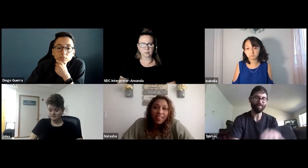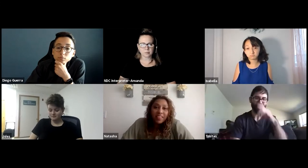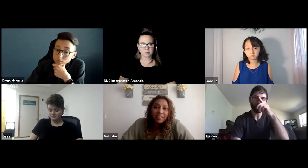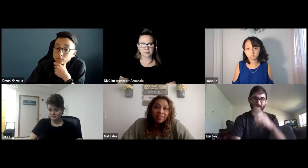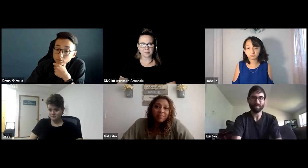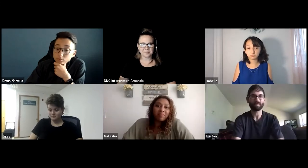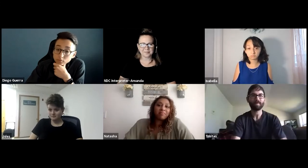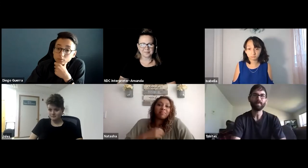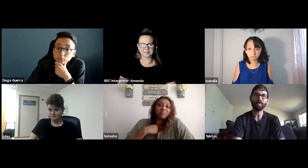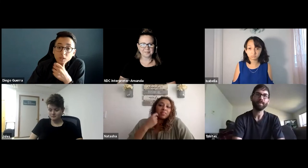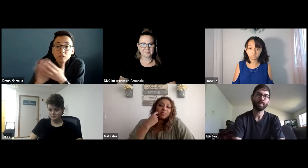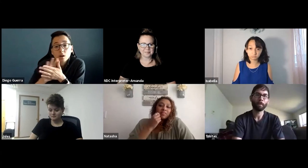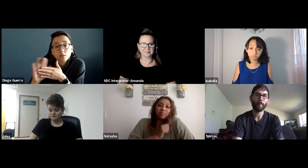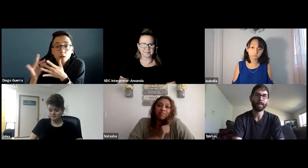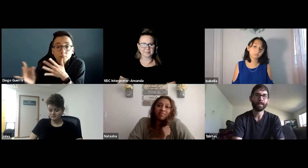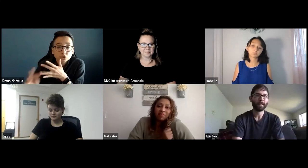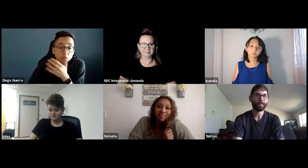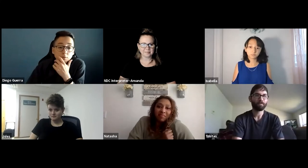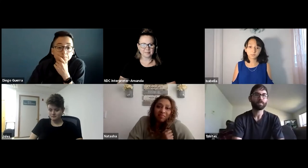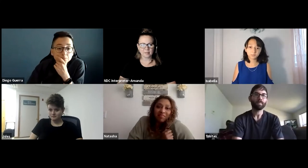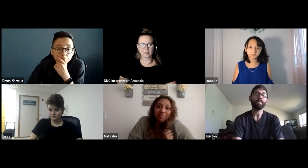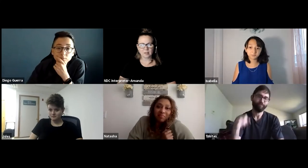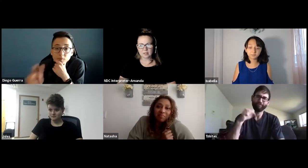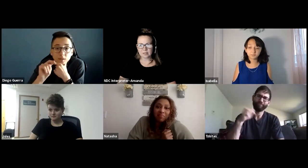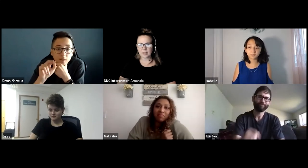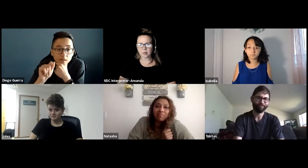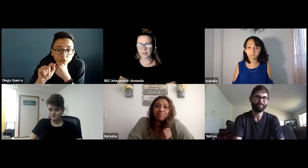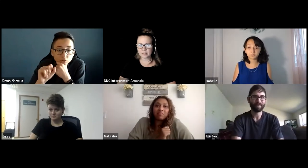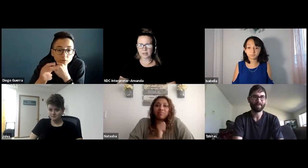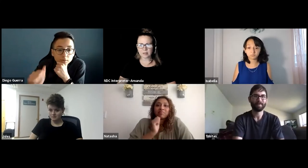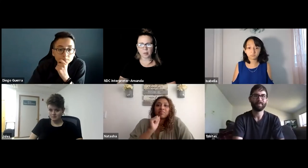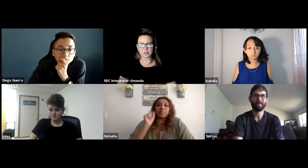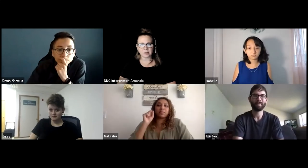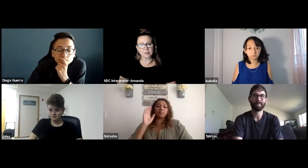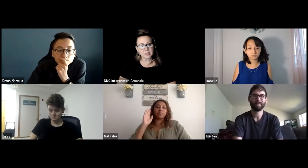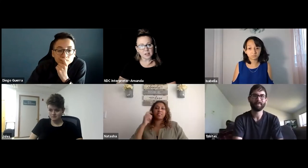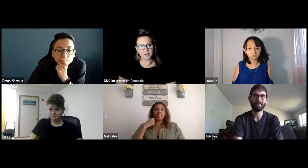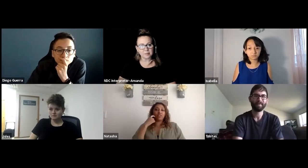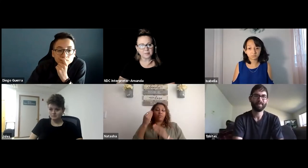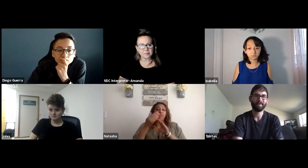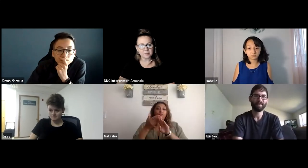But I went ahead and completed the course anyway. This is Diego. That's a nice option. Natasha?